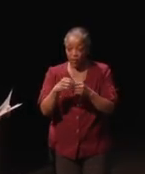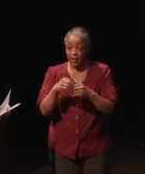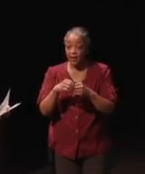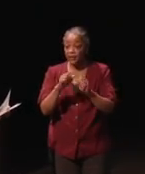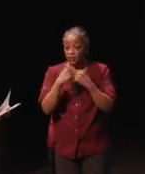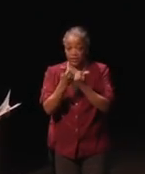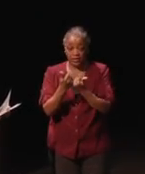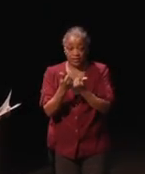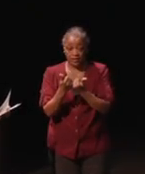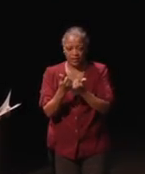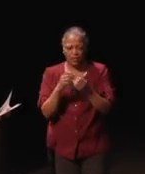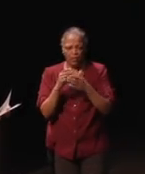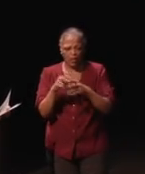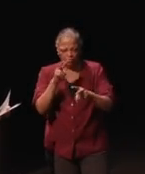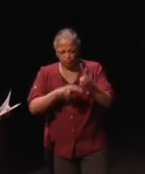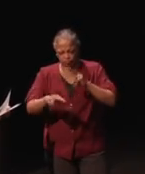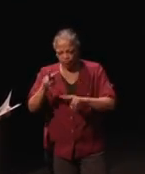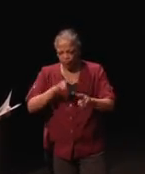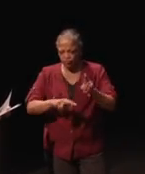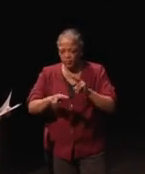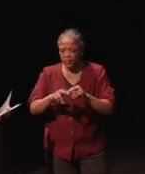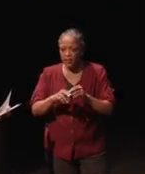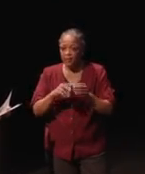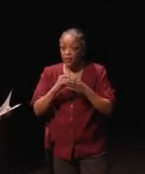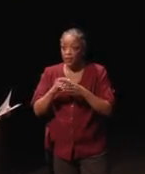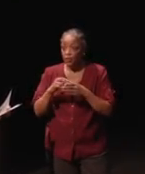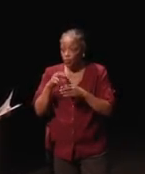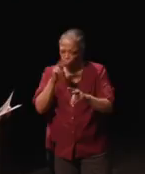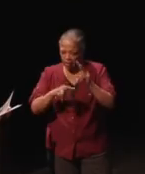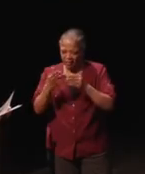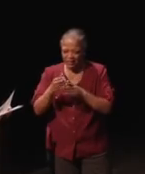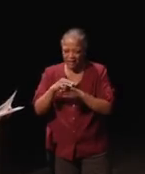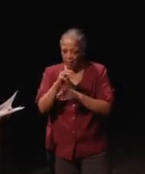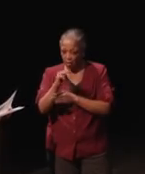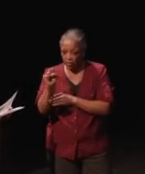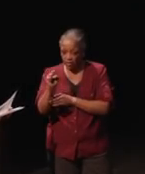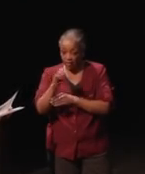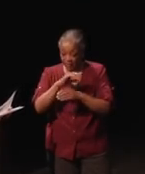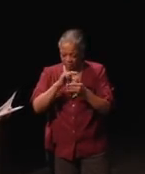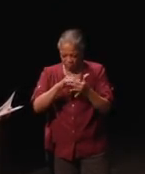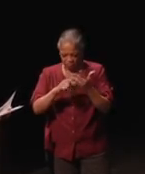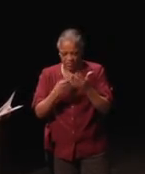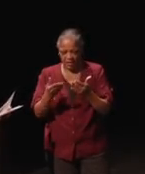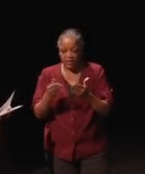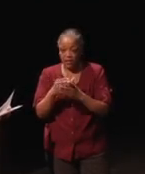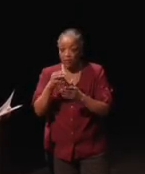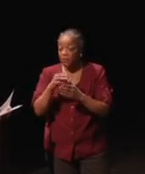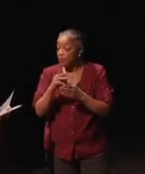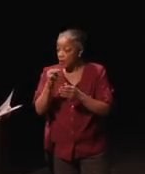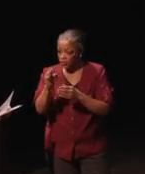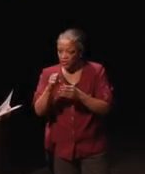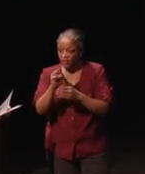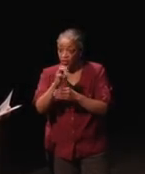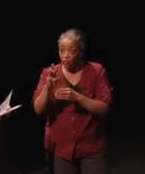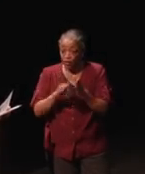What did we look at? We looked at things like Microsoft, all of the things that Ian was talking about. We looked at Microsoft's software development kit for